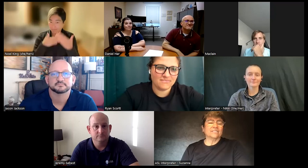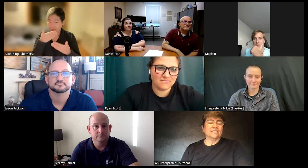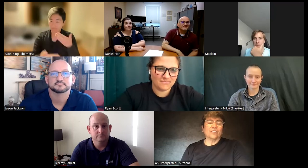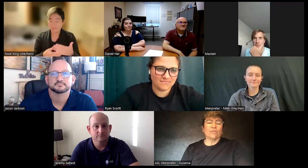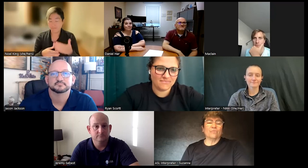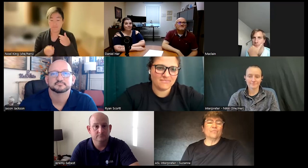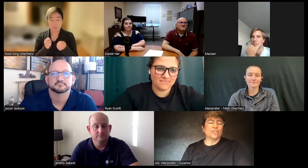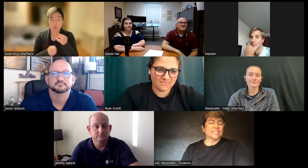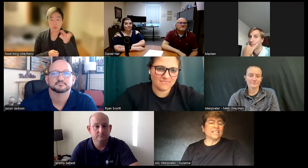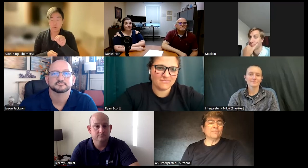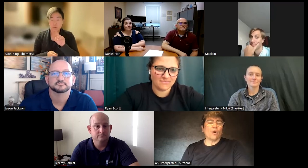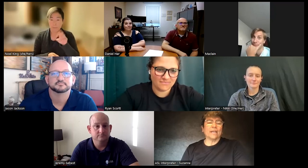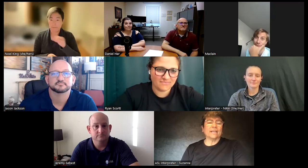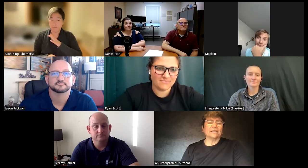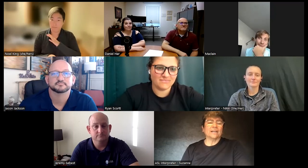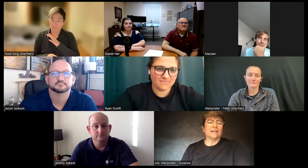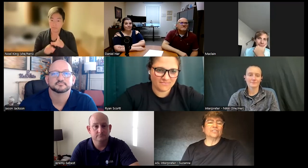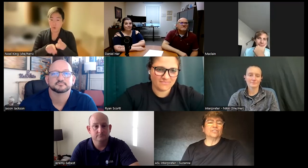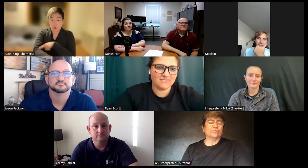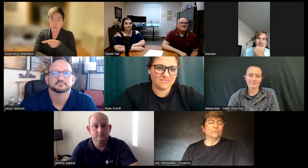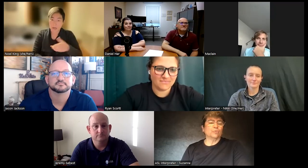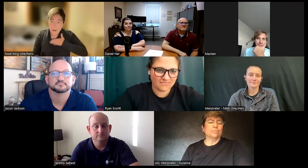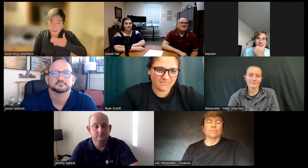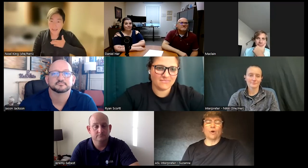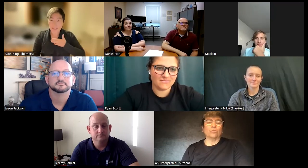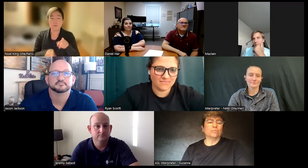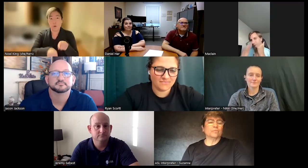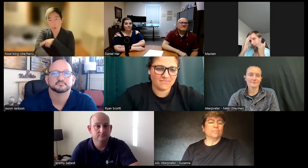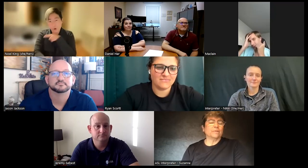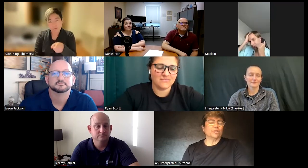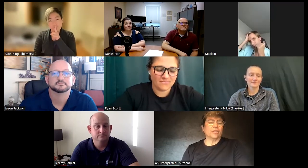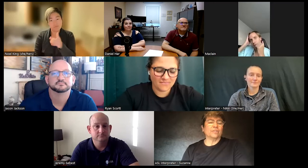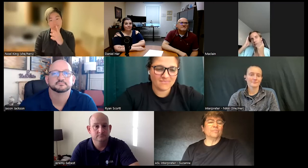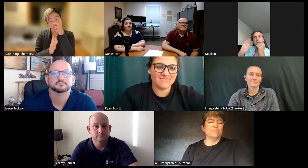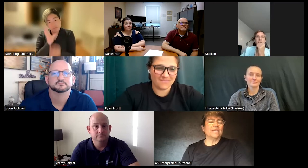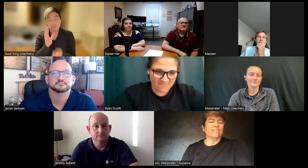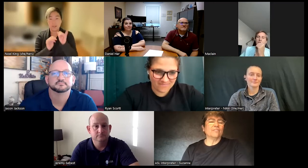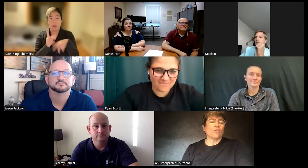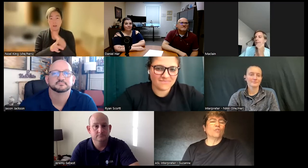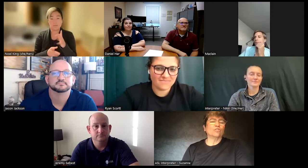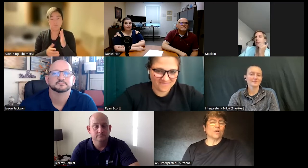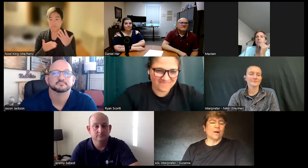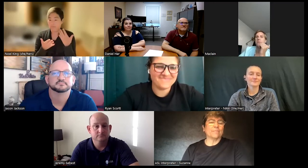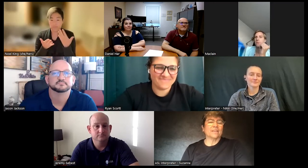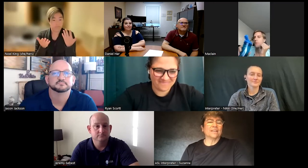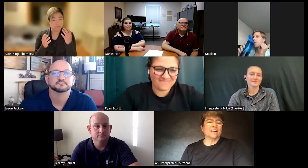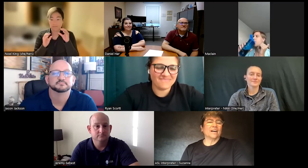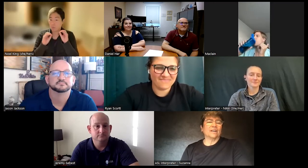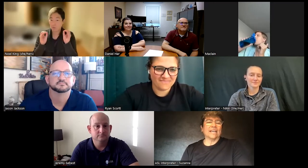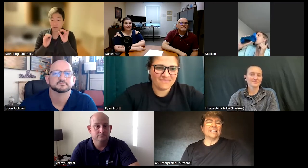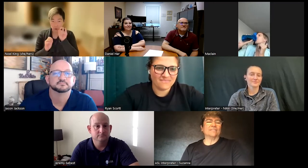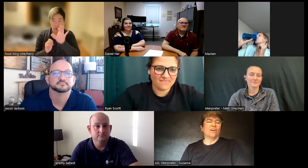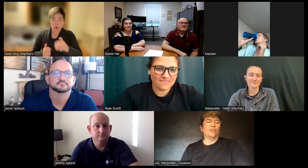you know just keep going uh do you go to the beat of your own drum get involved